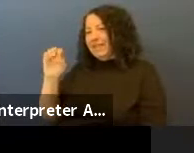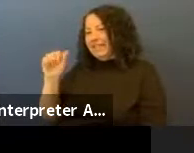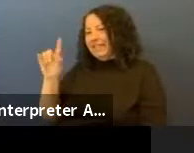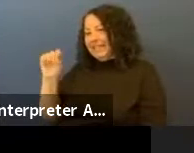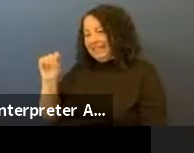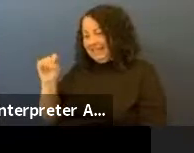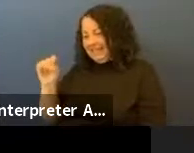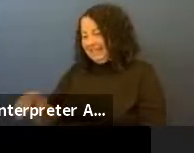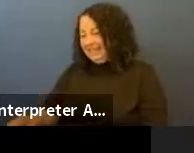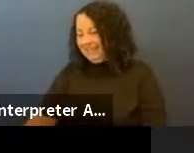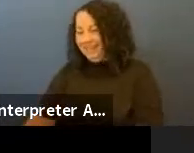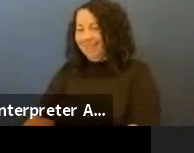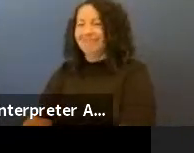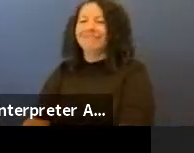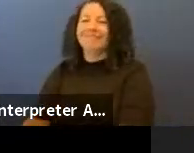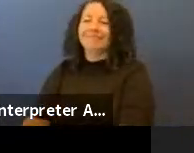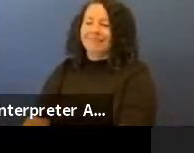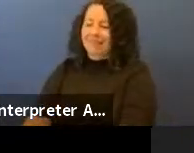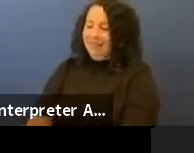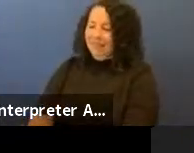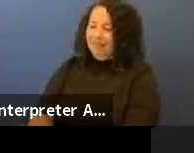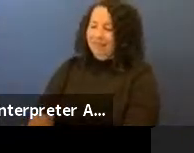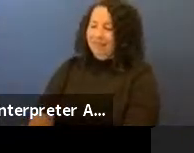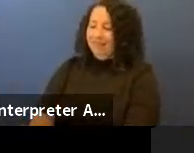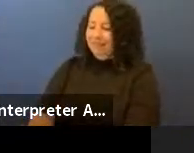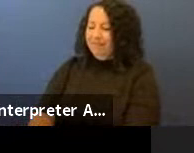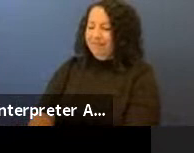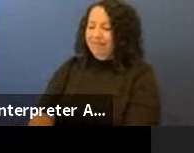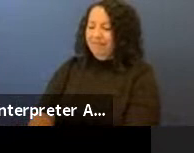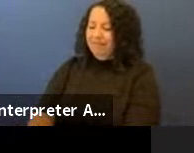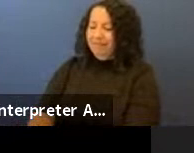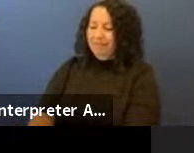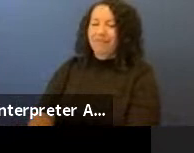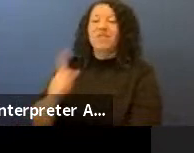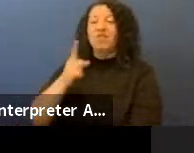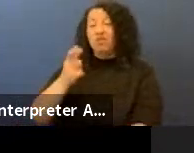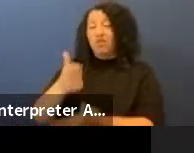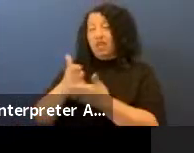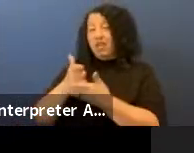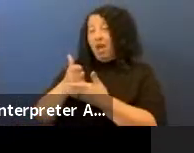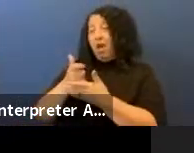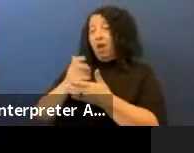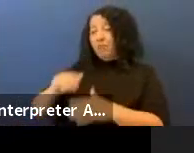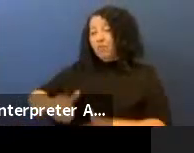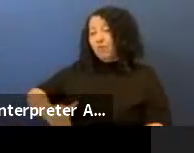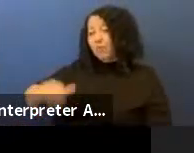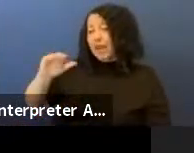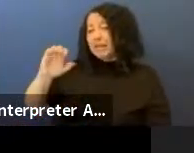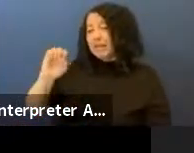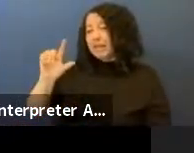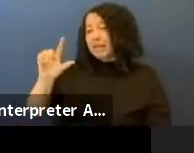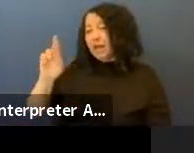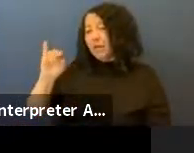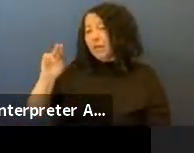she helped raise me in El Reno, Oklahoma